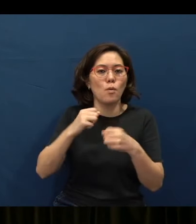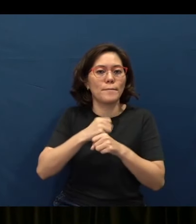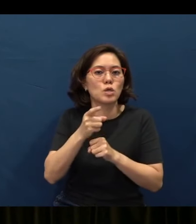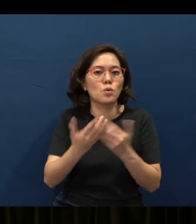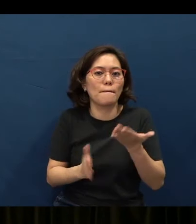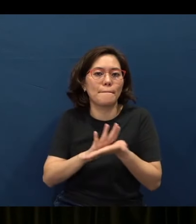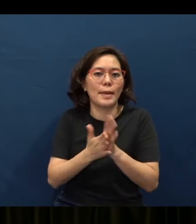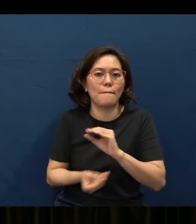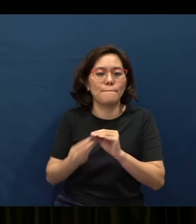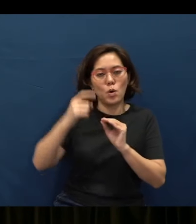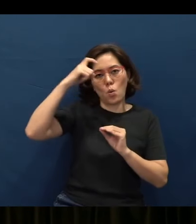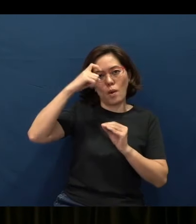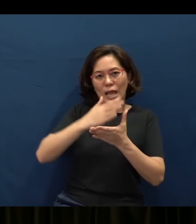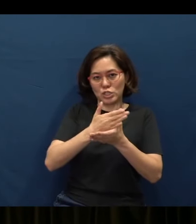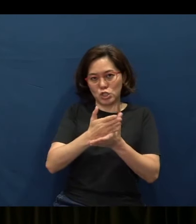Let me just share with you this: